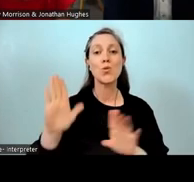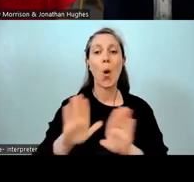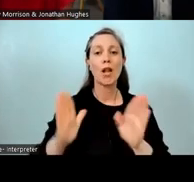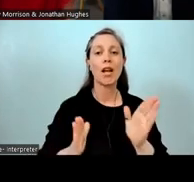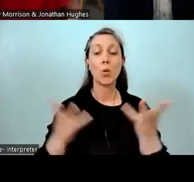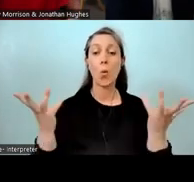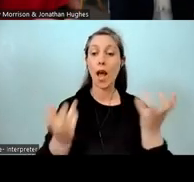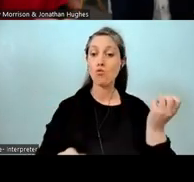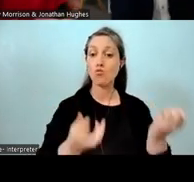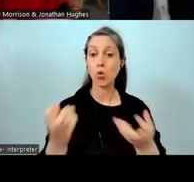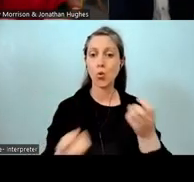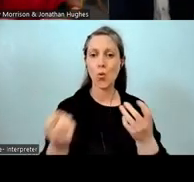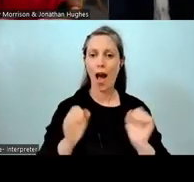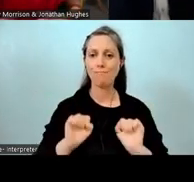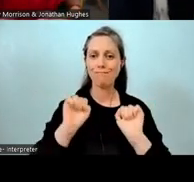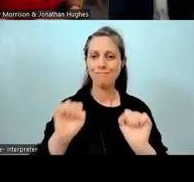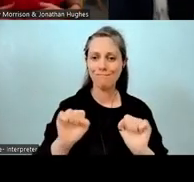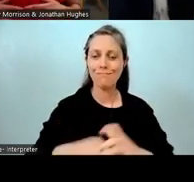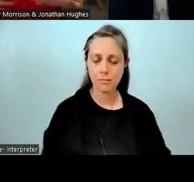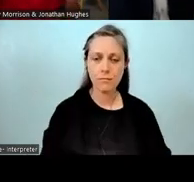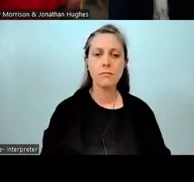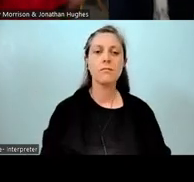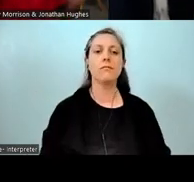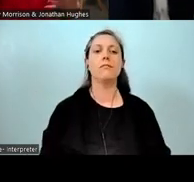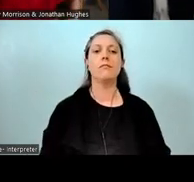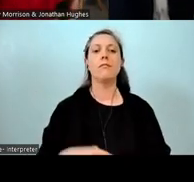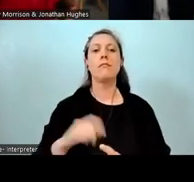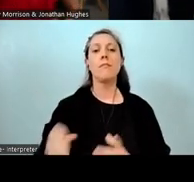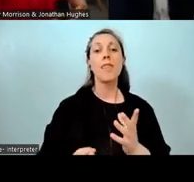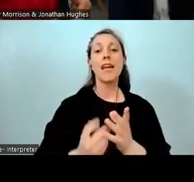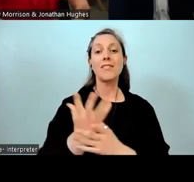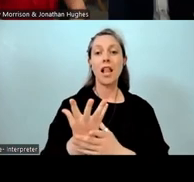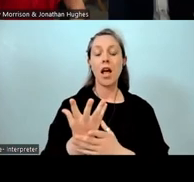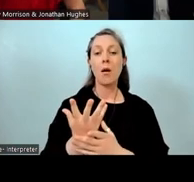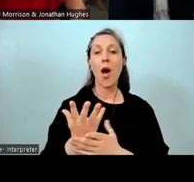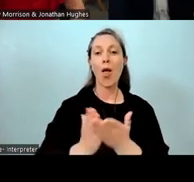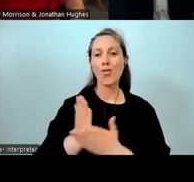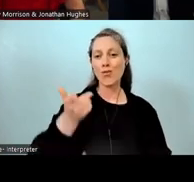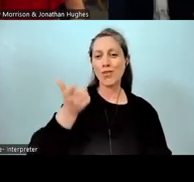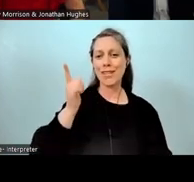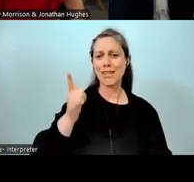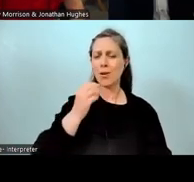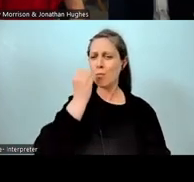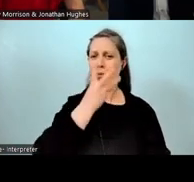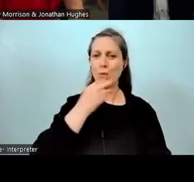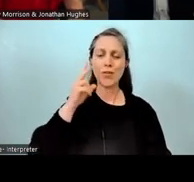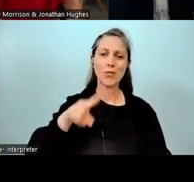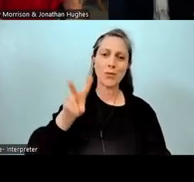So that kind of development in a kaiako is beautiful to see as well.